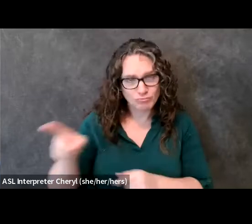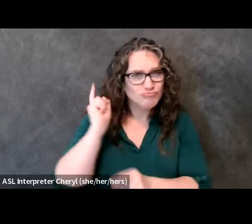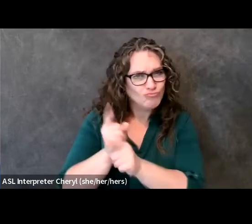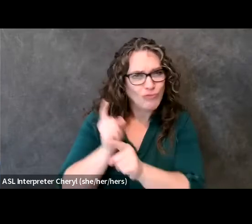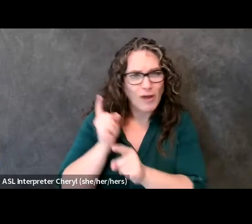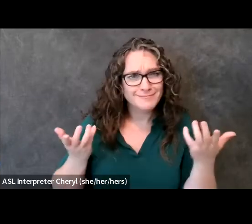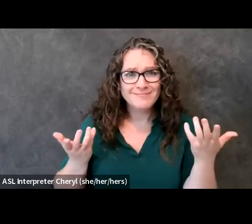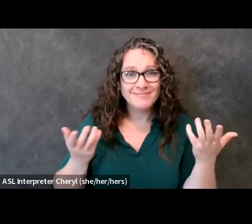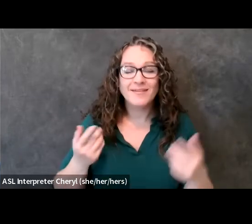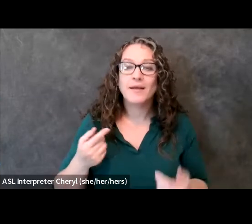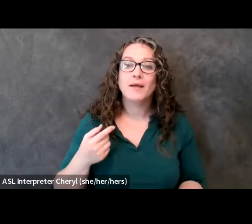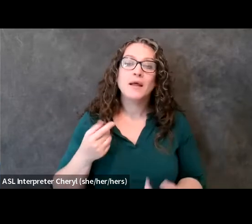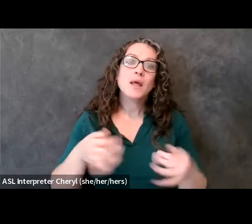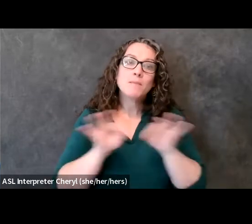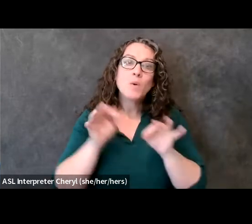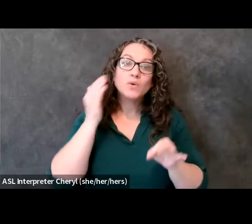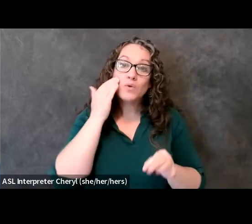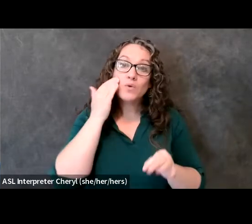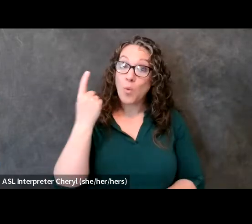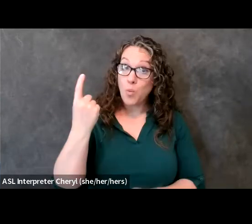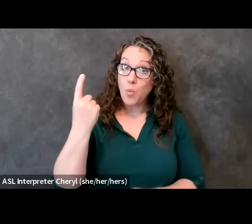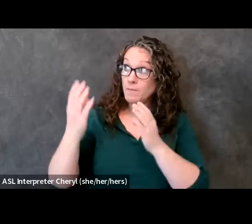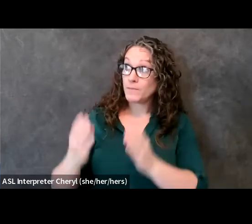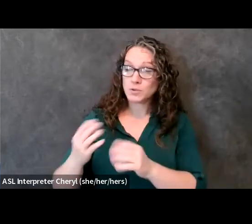i think it's important to know that like one person can make a difference for sure